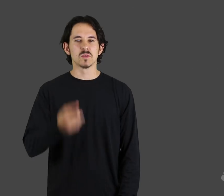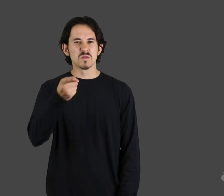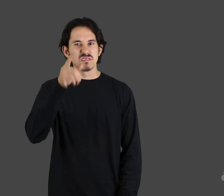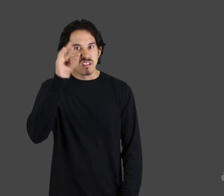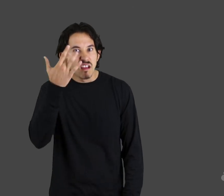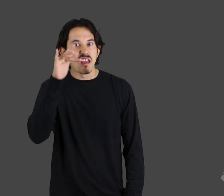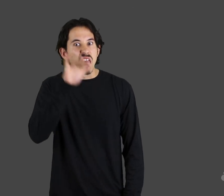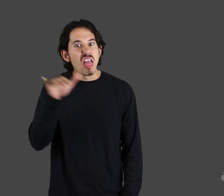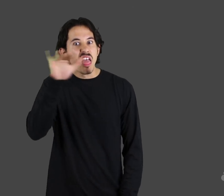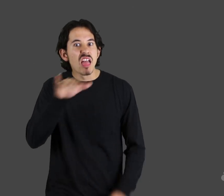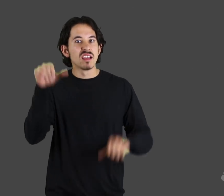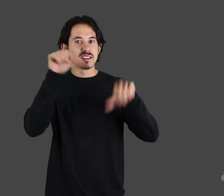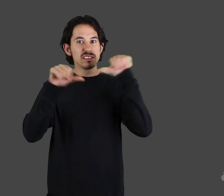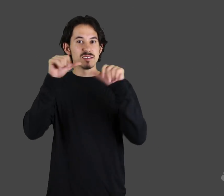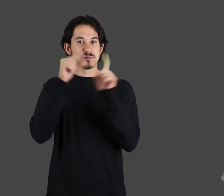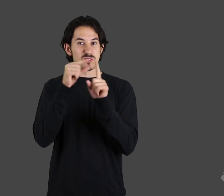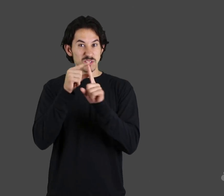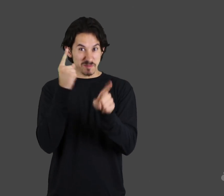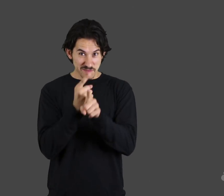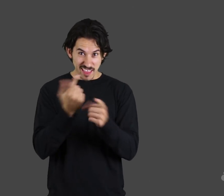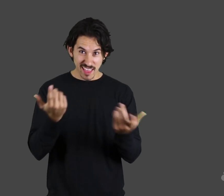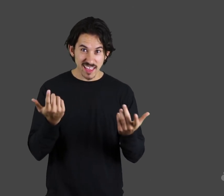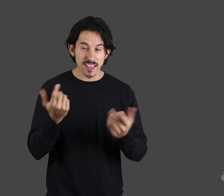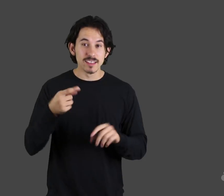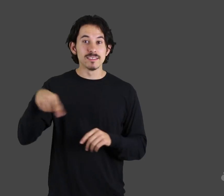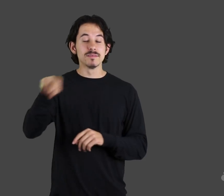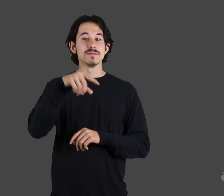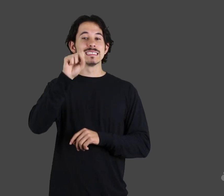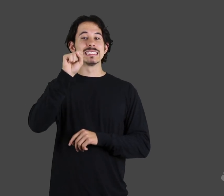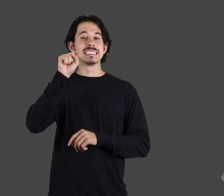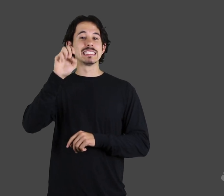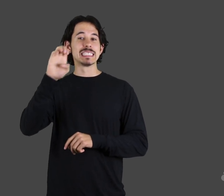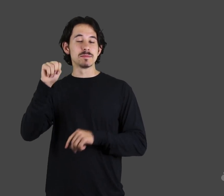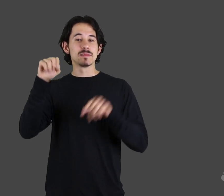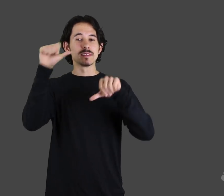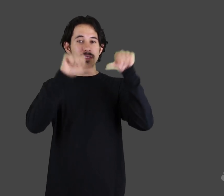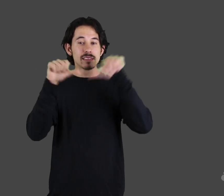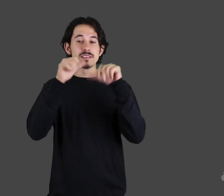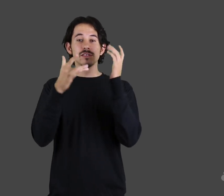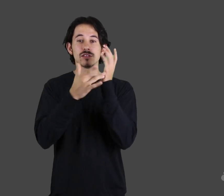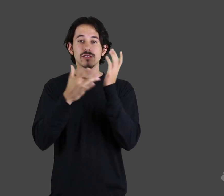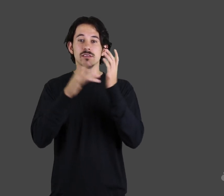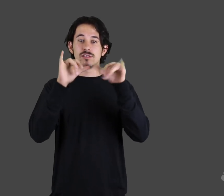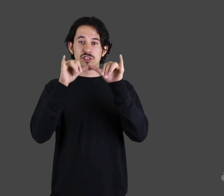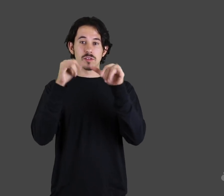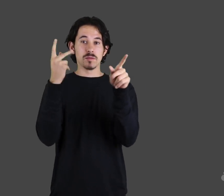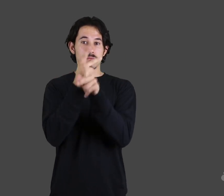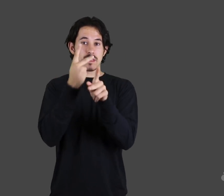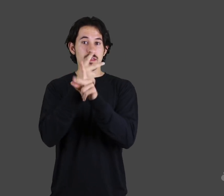Are you tired of having to spell out STEM words? ‘STEM’ stands for Science, Technology, Engineering and Math.